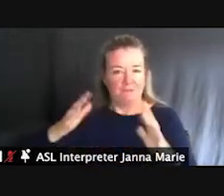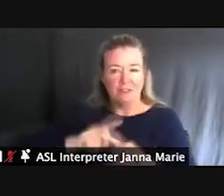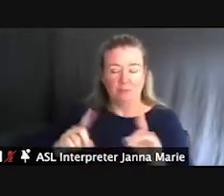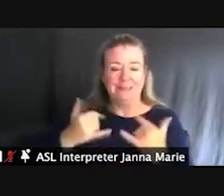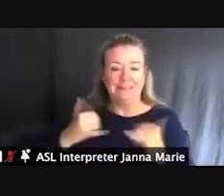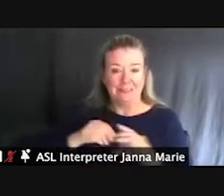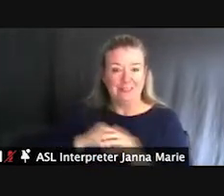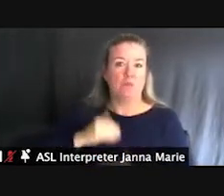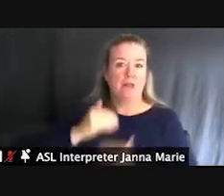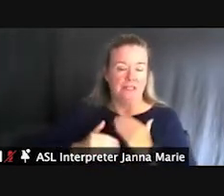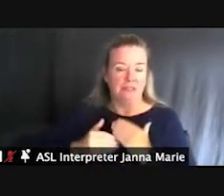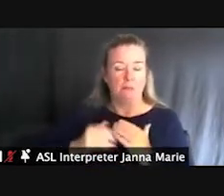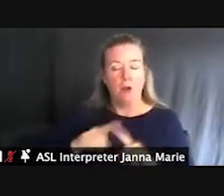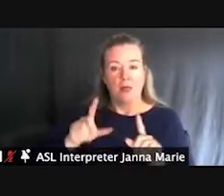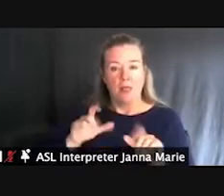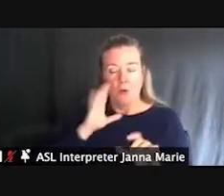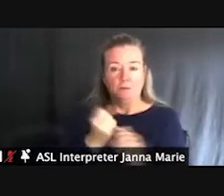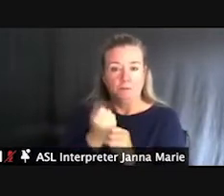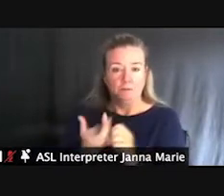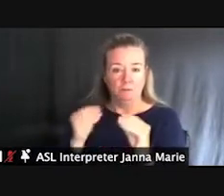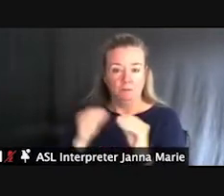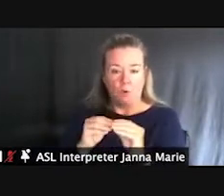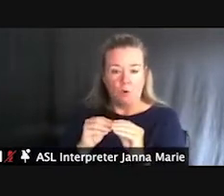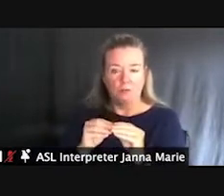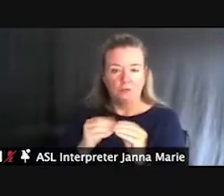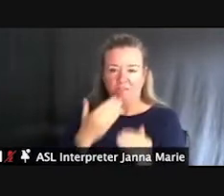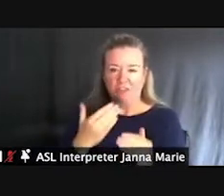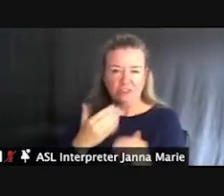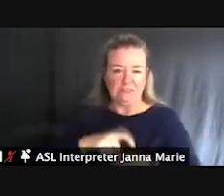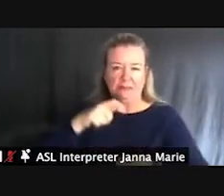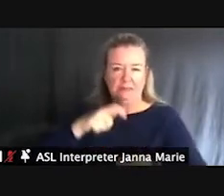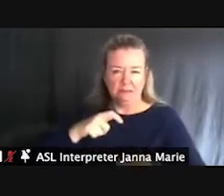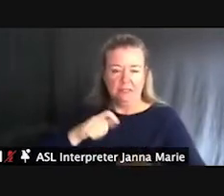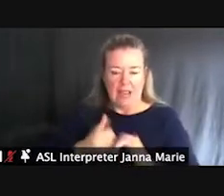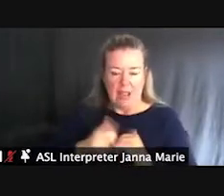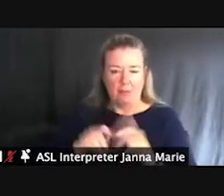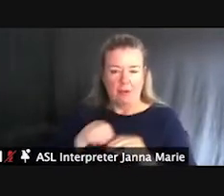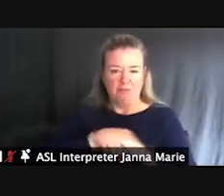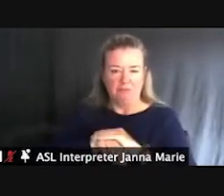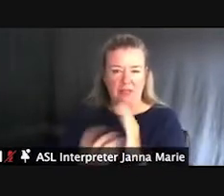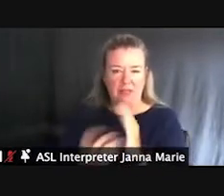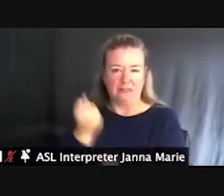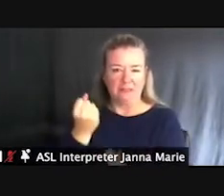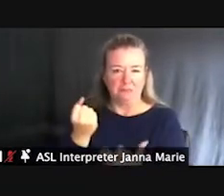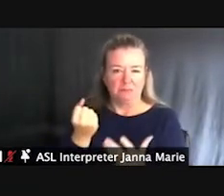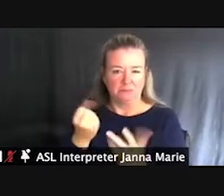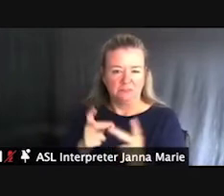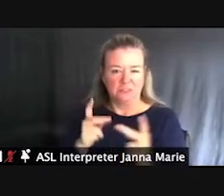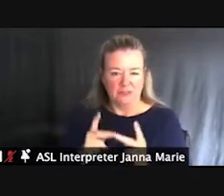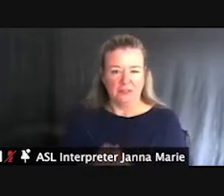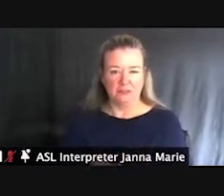that creates more efficiencies for our how our folks can assess their facilities.